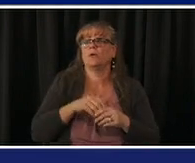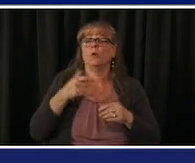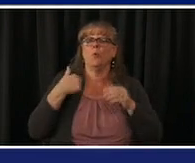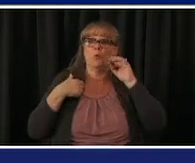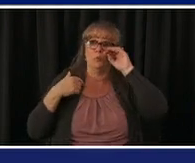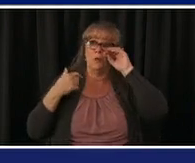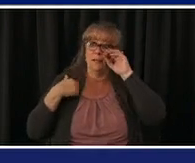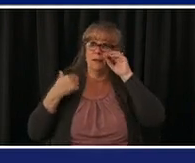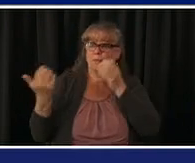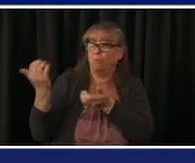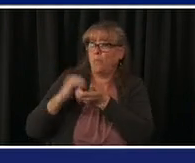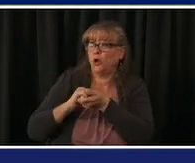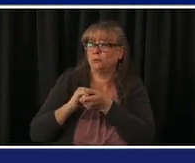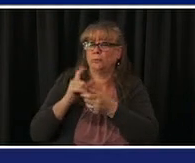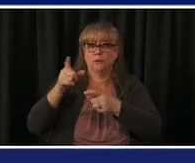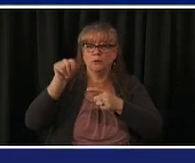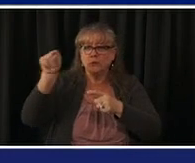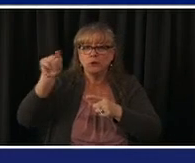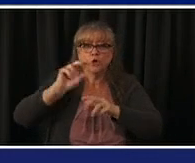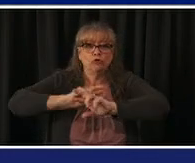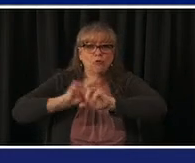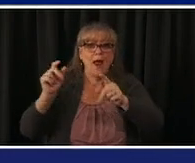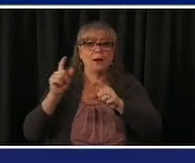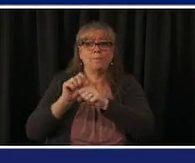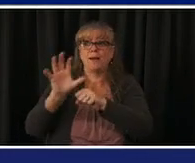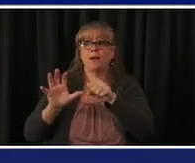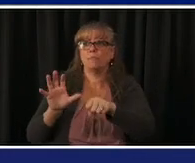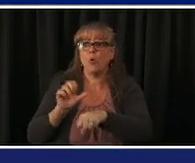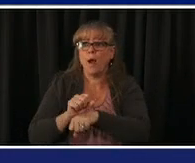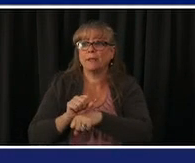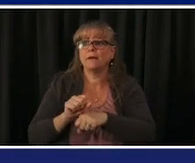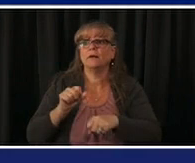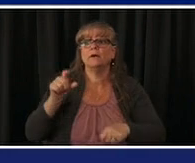many many of them have already already scheduled through next weekend or in the next week in